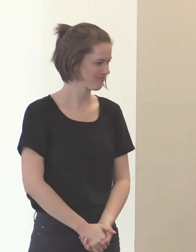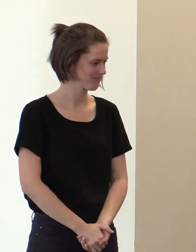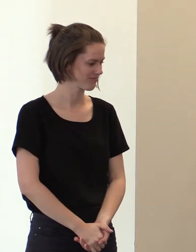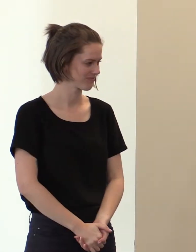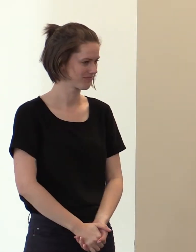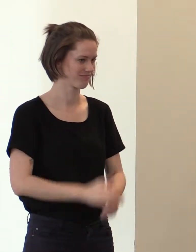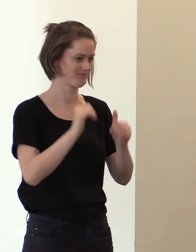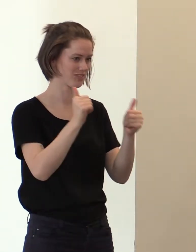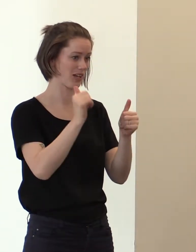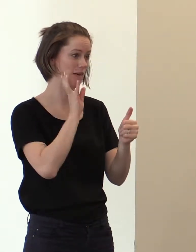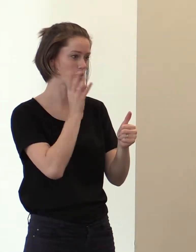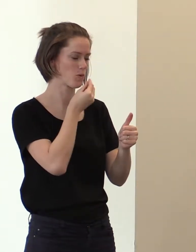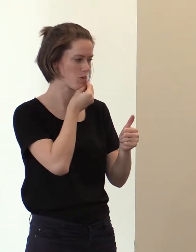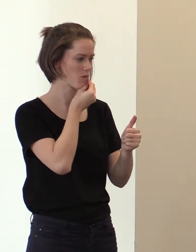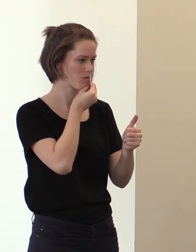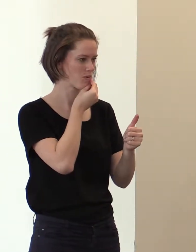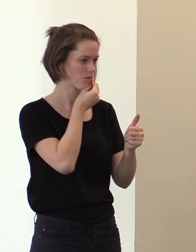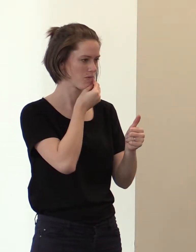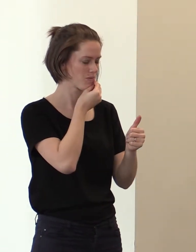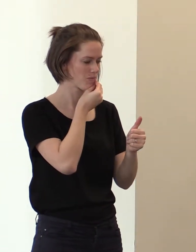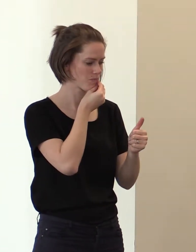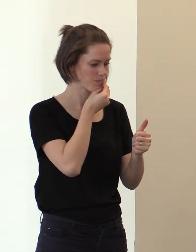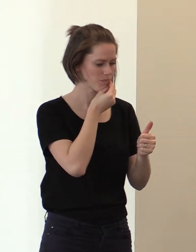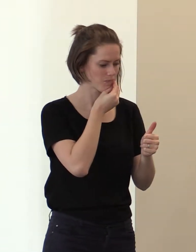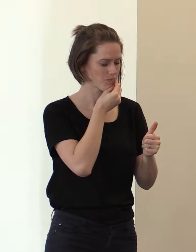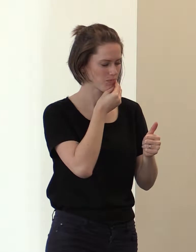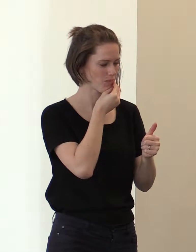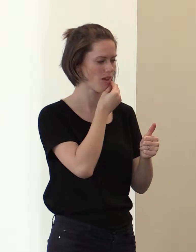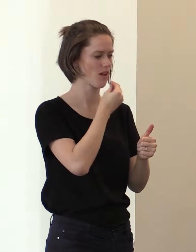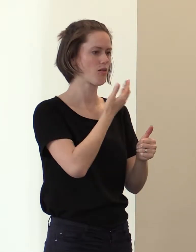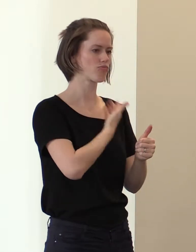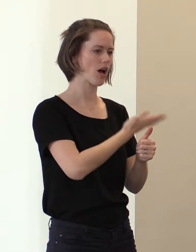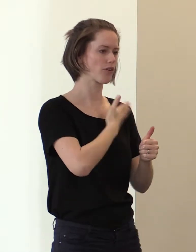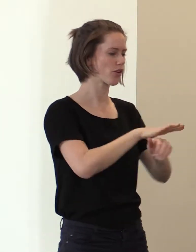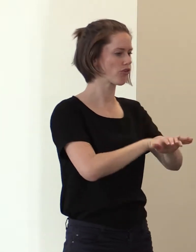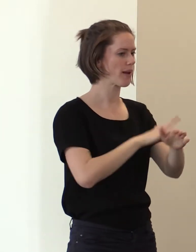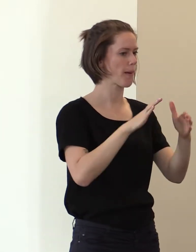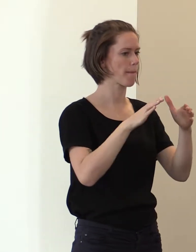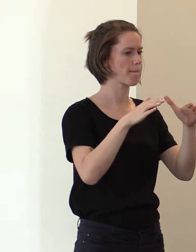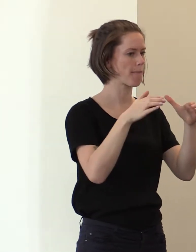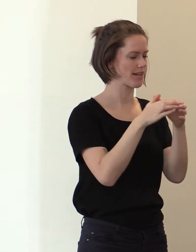Good afternoon I'm very proud of the Green Party's commitment to inclusion and access.